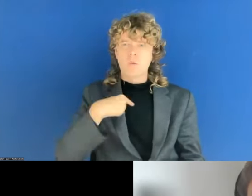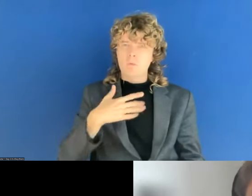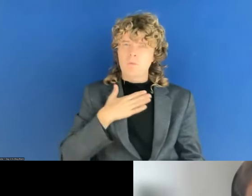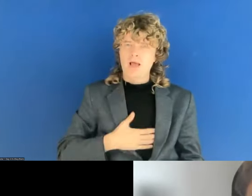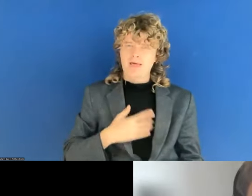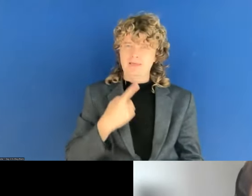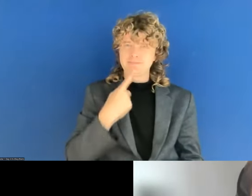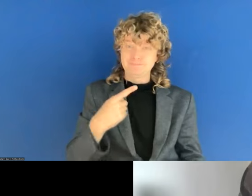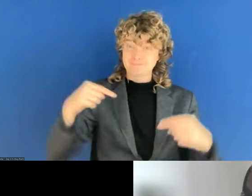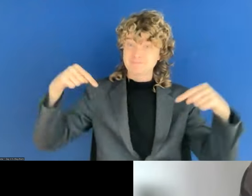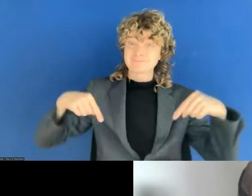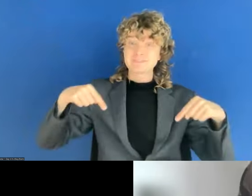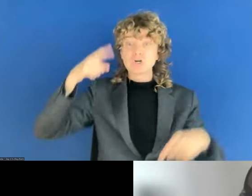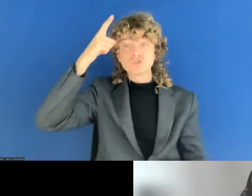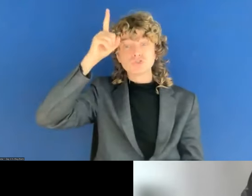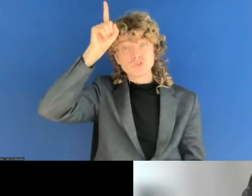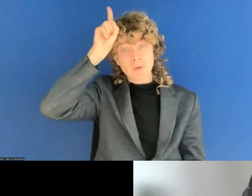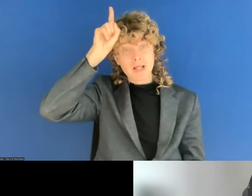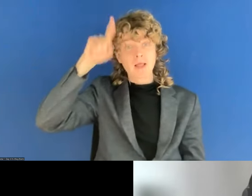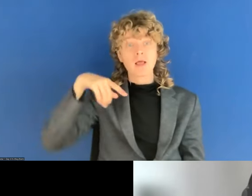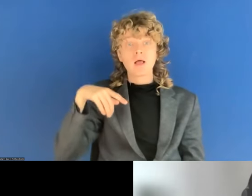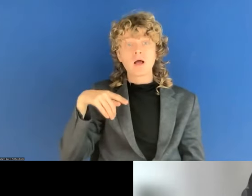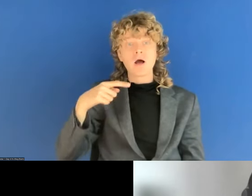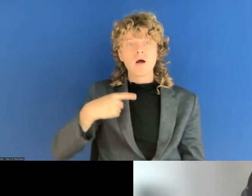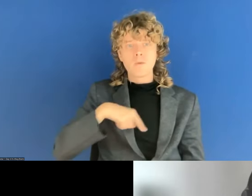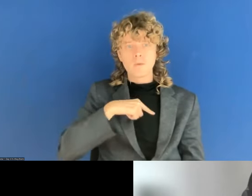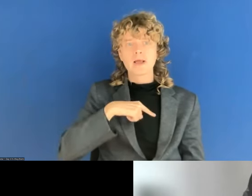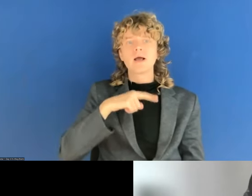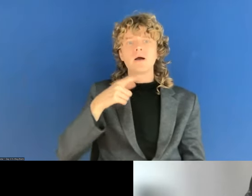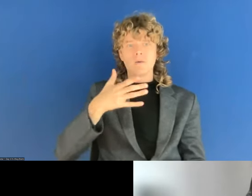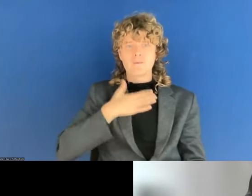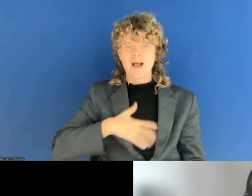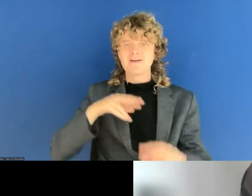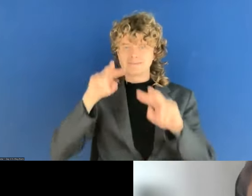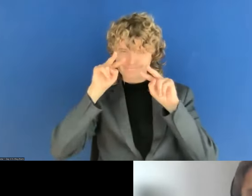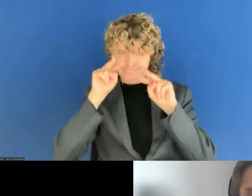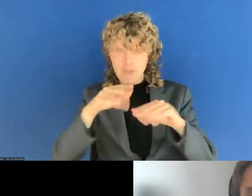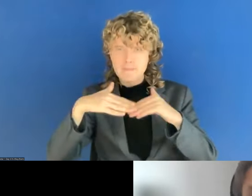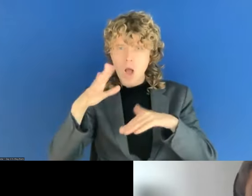some stress on the in-depth method because perhaps there is a bit it's possible to